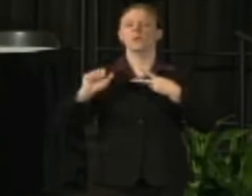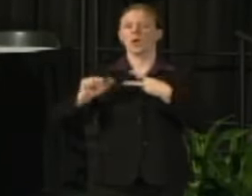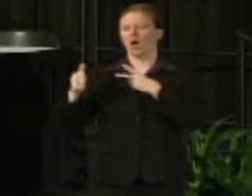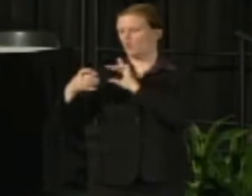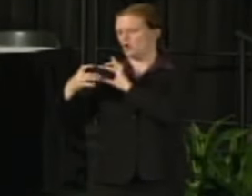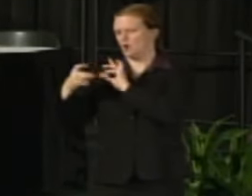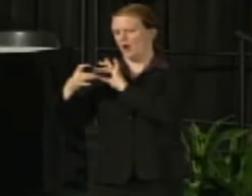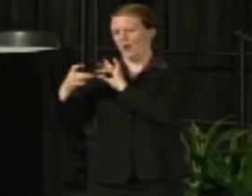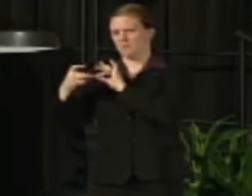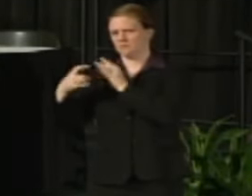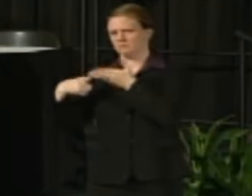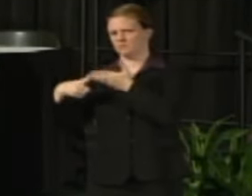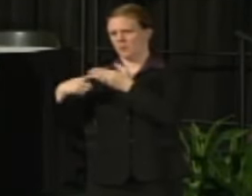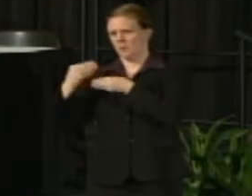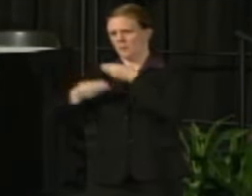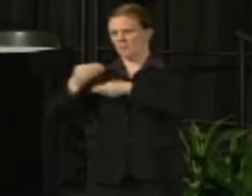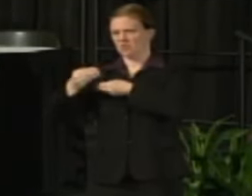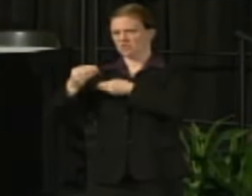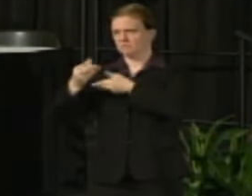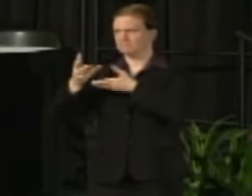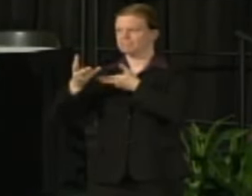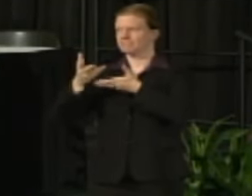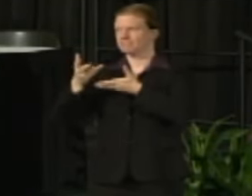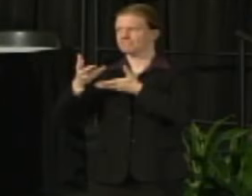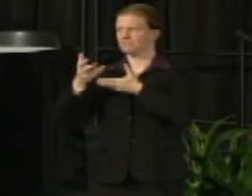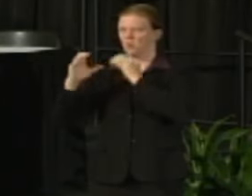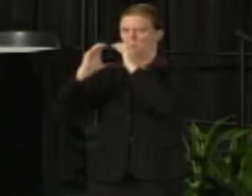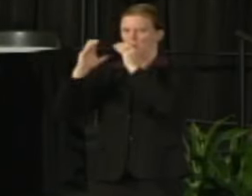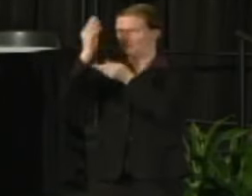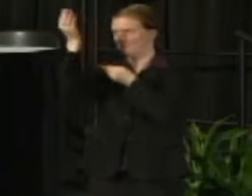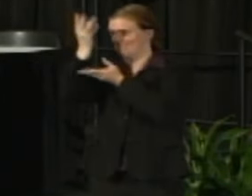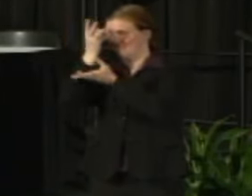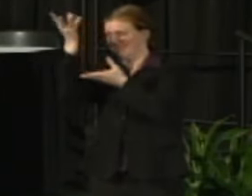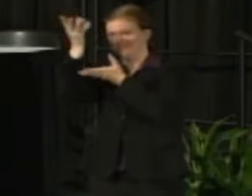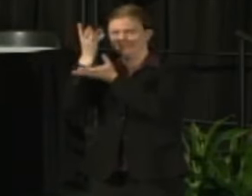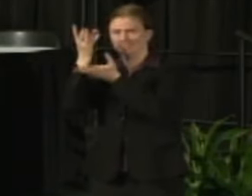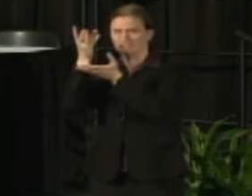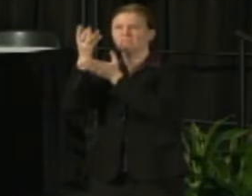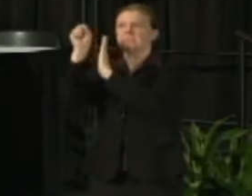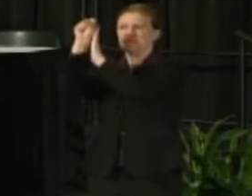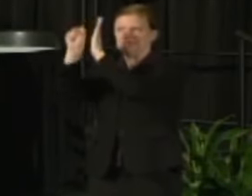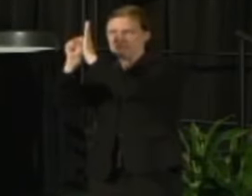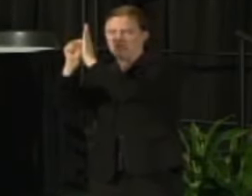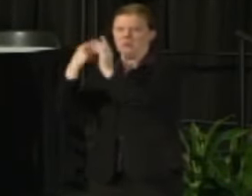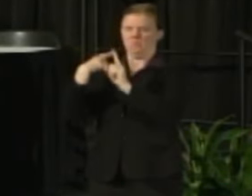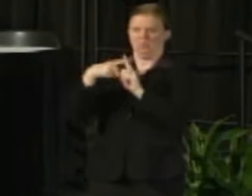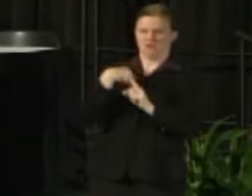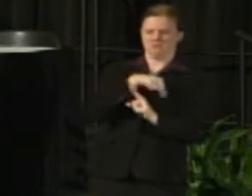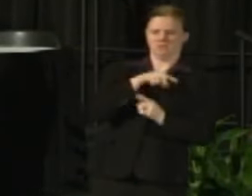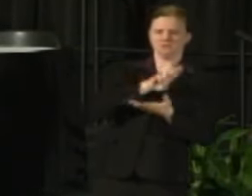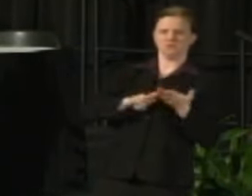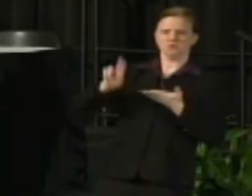about the Budget Communication Task Force which will be shared by Provost Britz